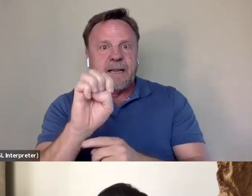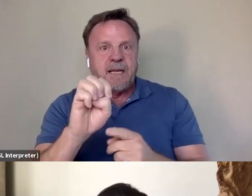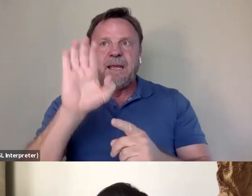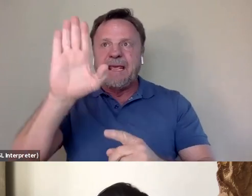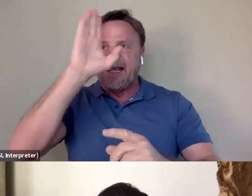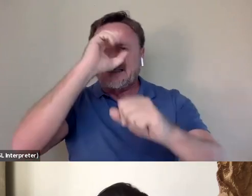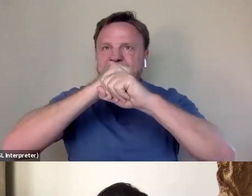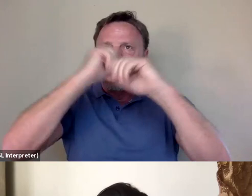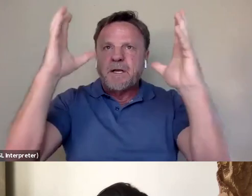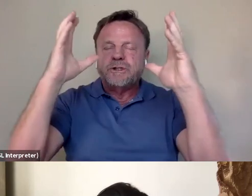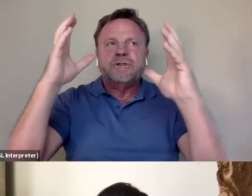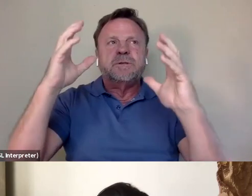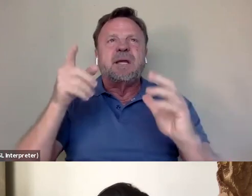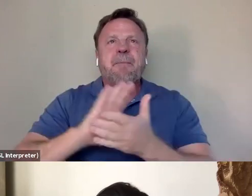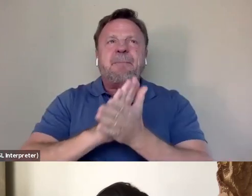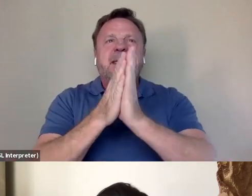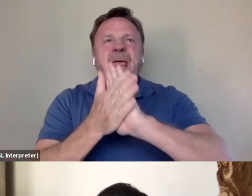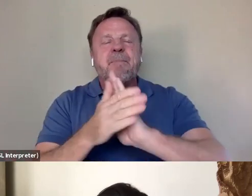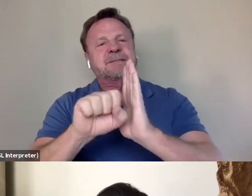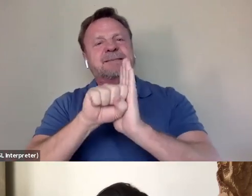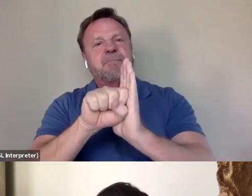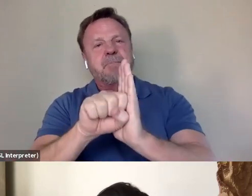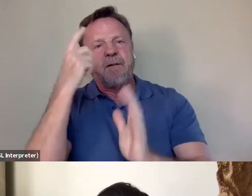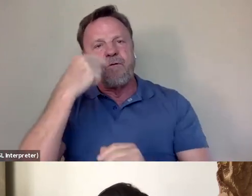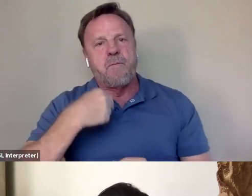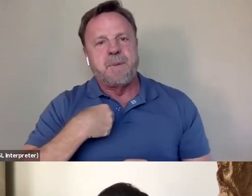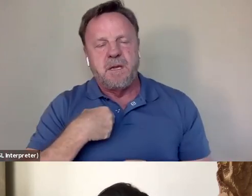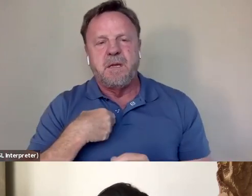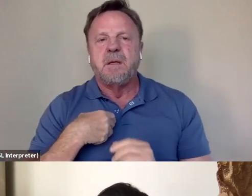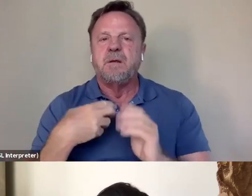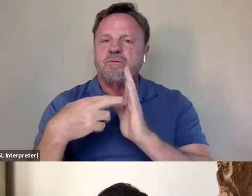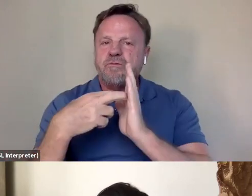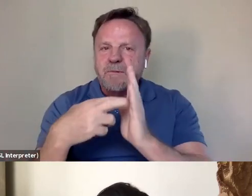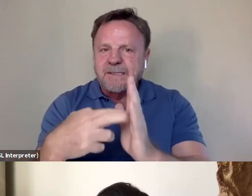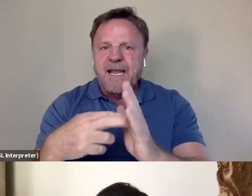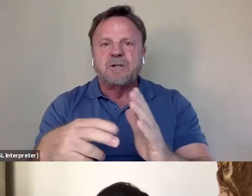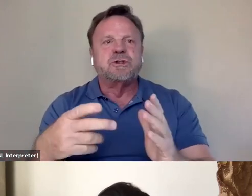he became a symbol for me, a symbol of representation, a symbol of confidence,